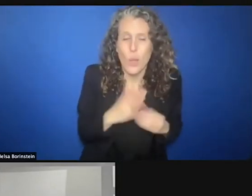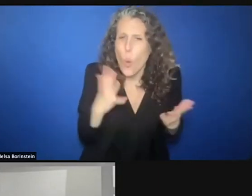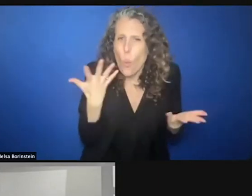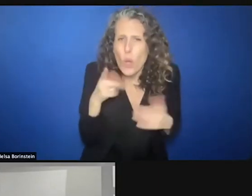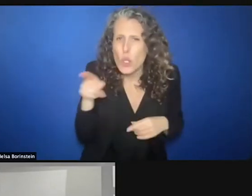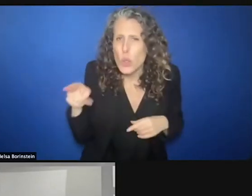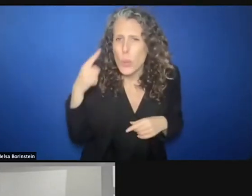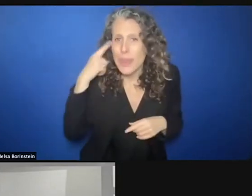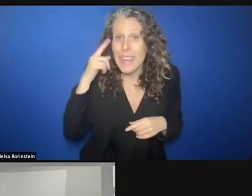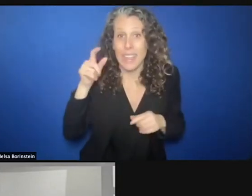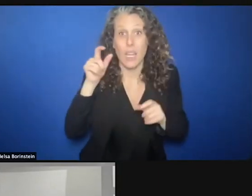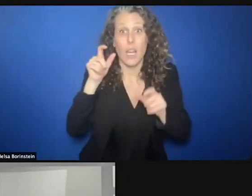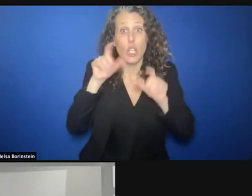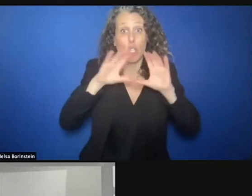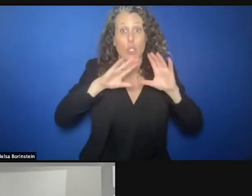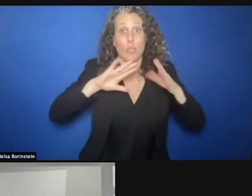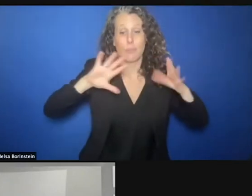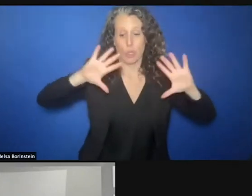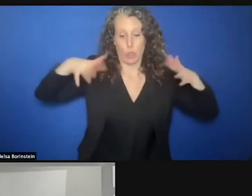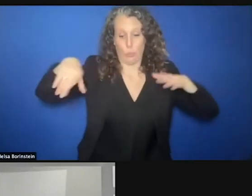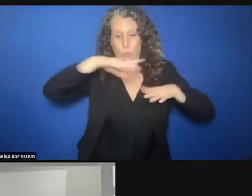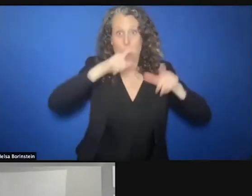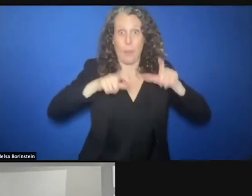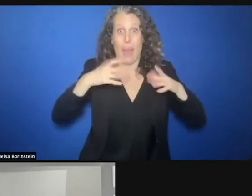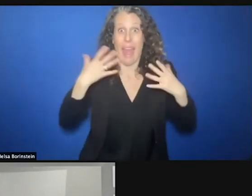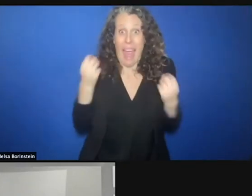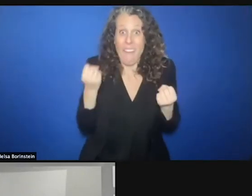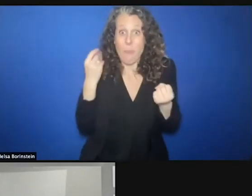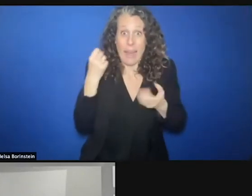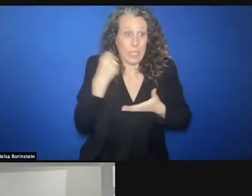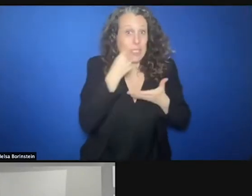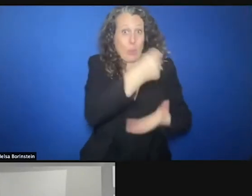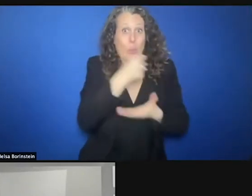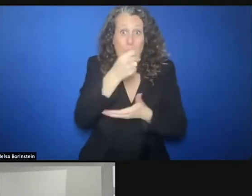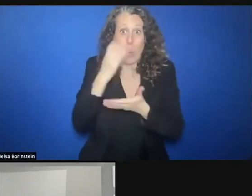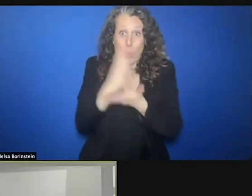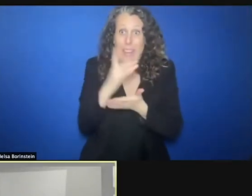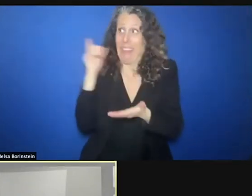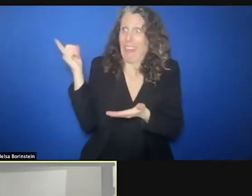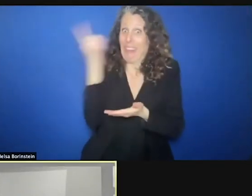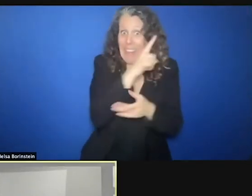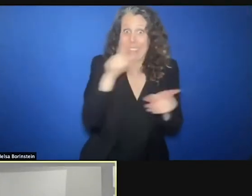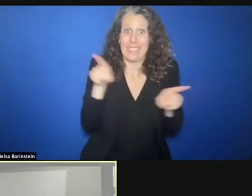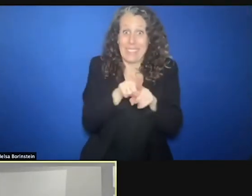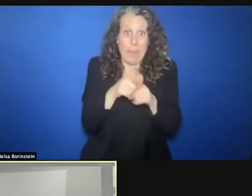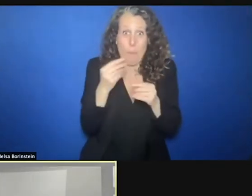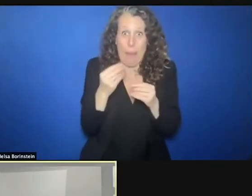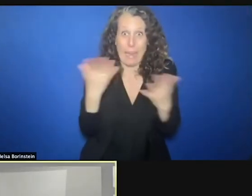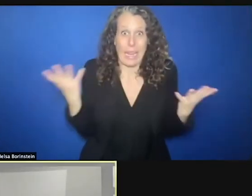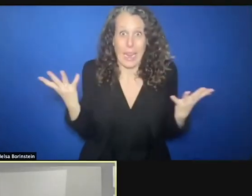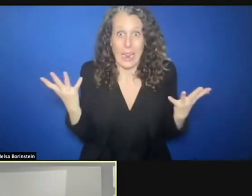community is also itself strapped for cash? >> JAN EGELAND: Of course there is a global